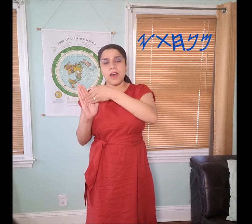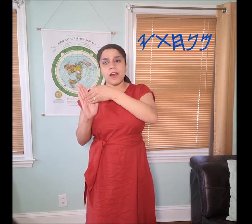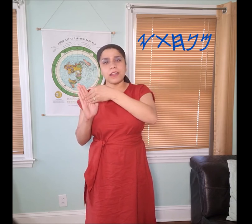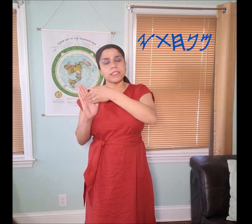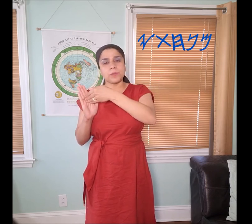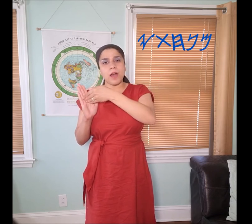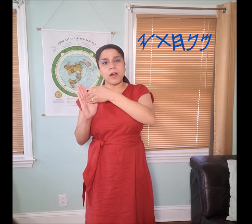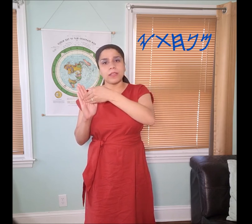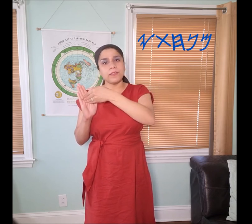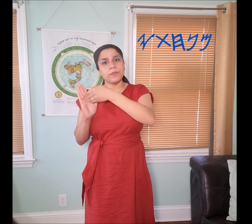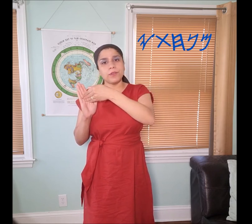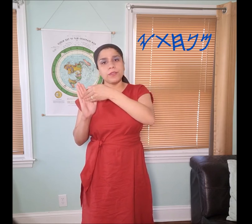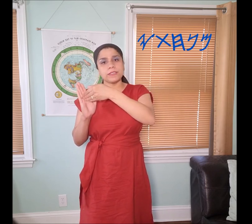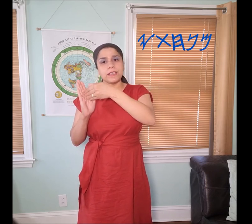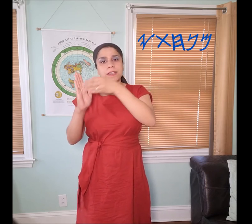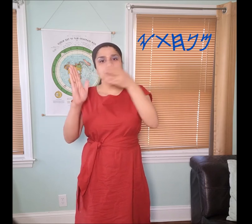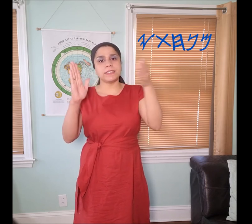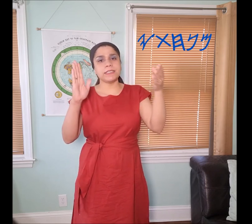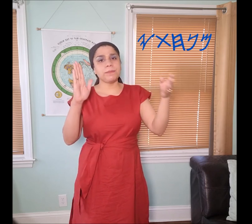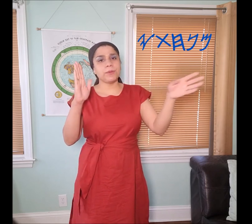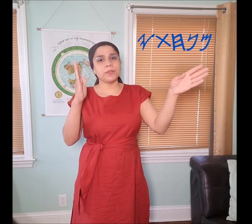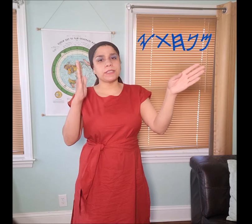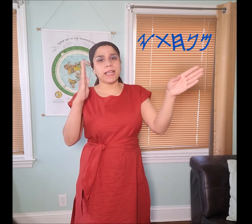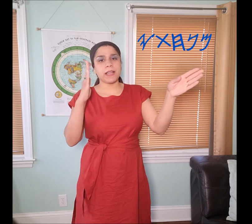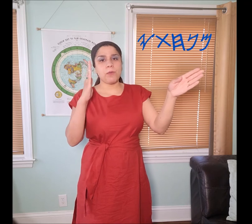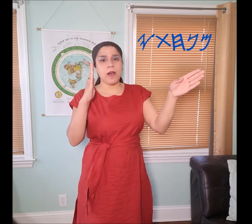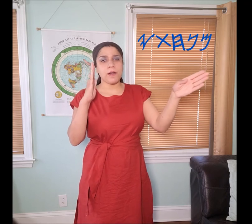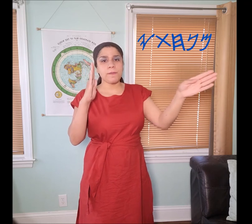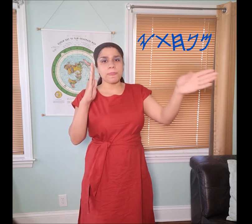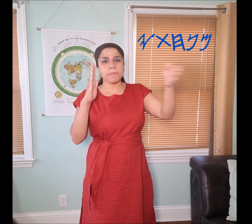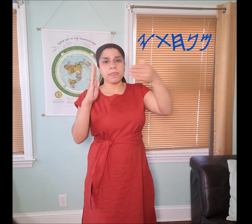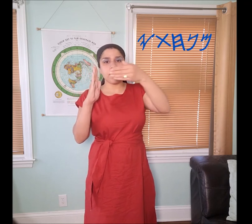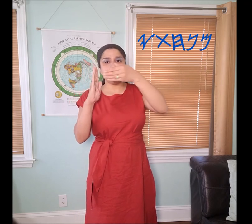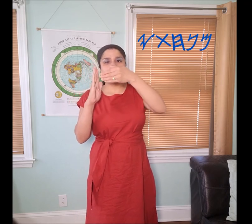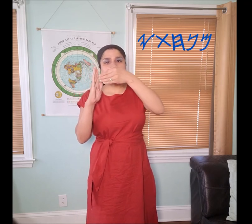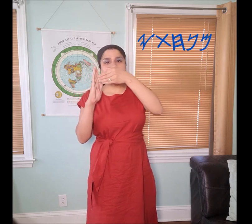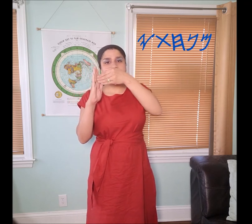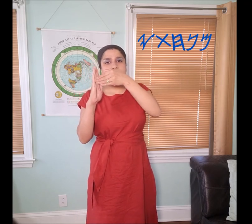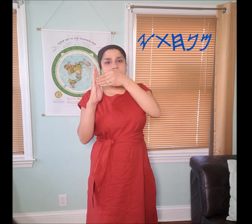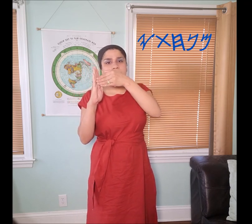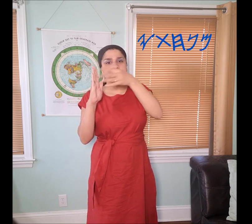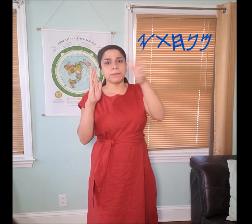on its wall. If you notice the symbol looks like a wall and then the "ahbal" symbol